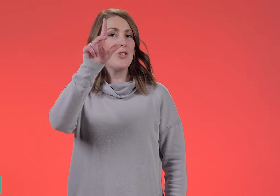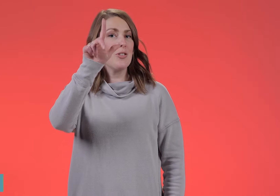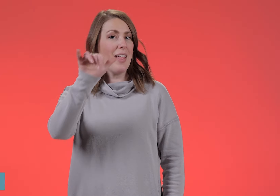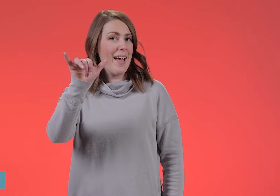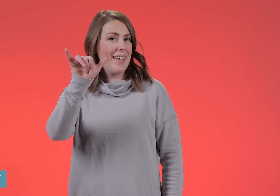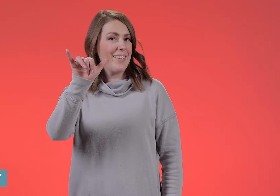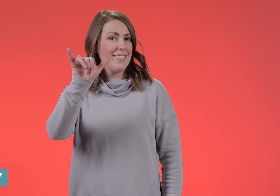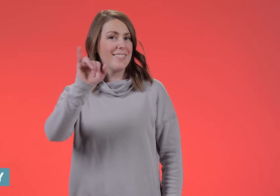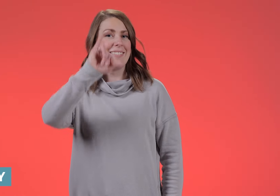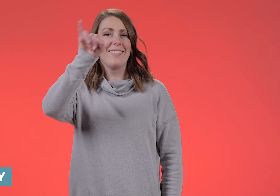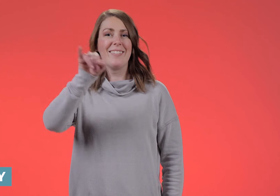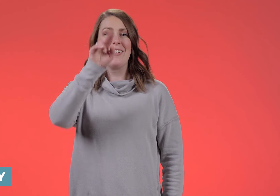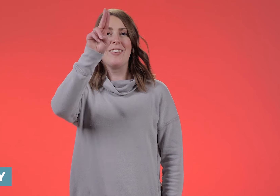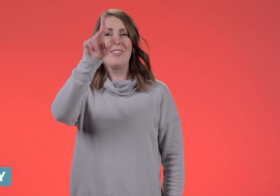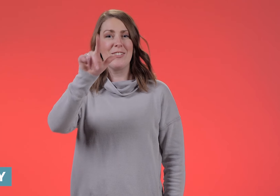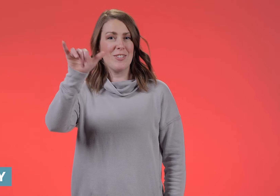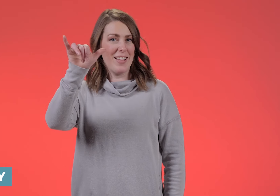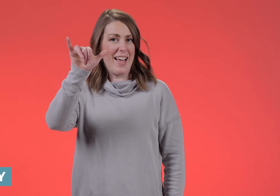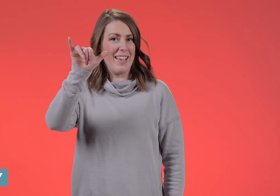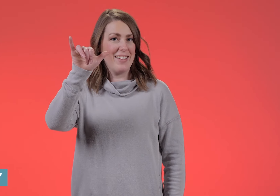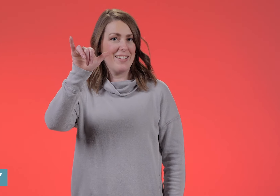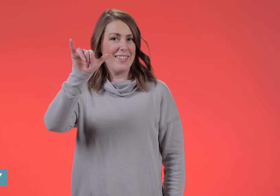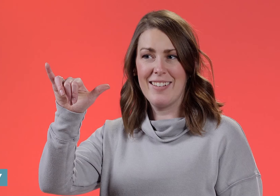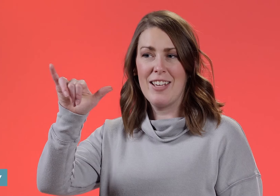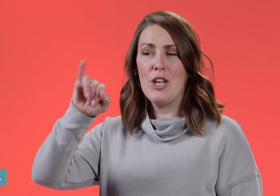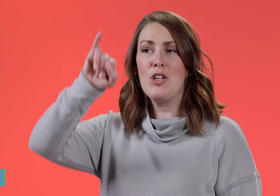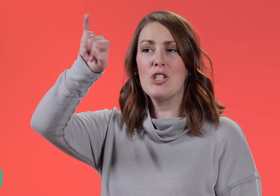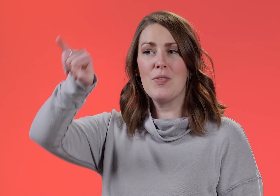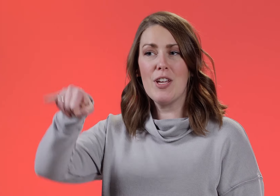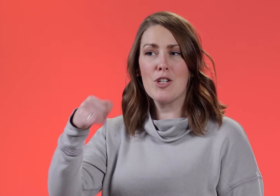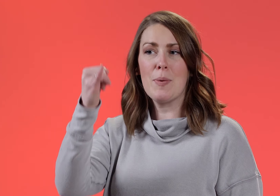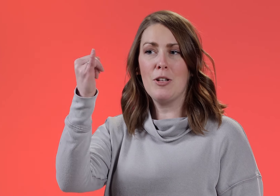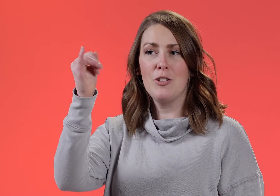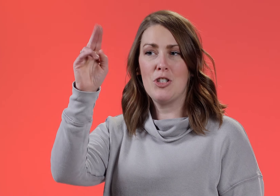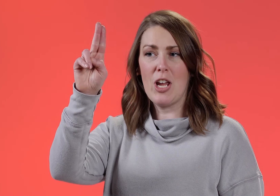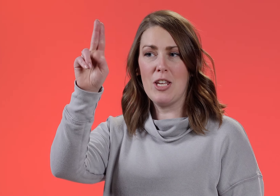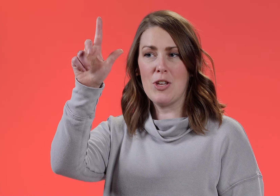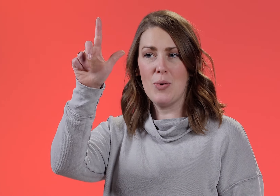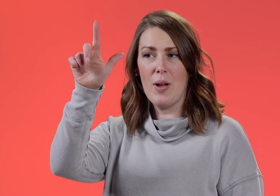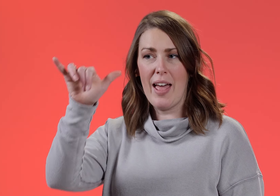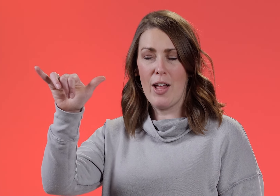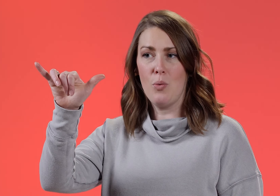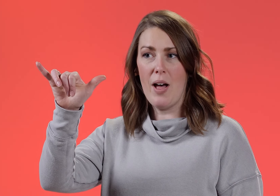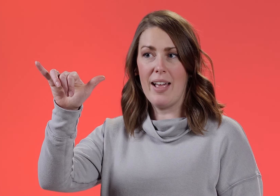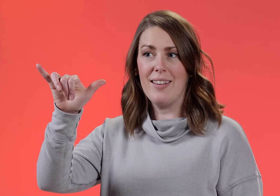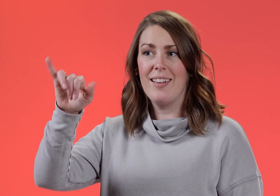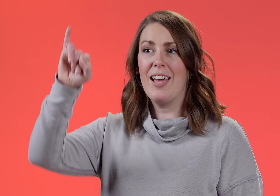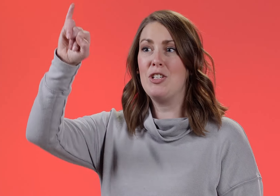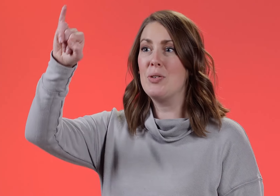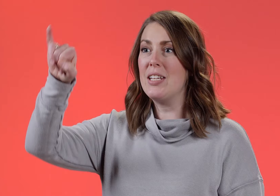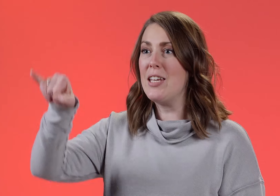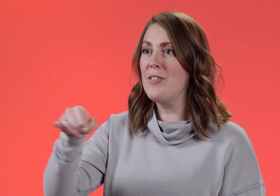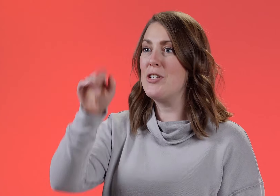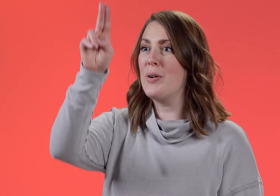JULY JULY You just fingerspell J-U-L-Y, and you can even do it